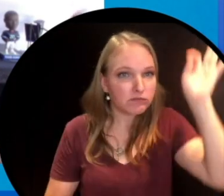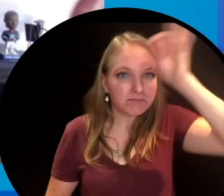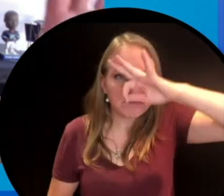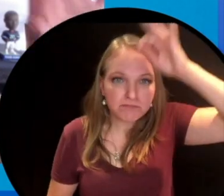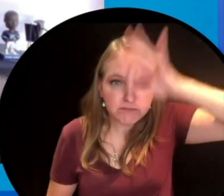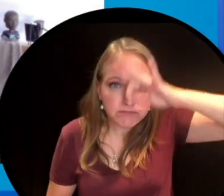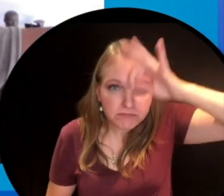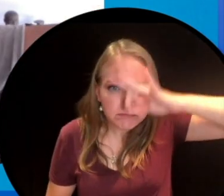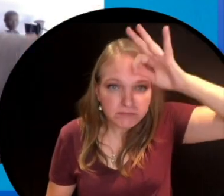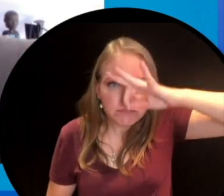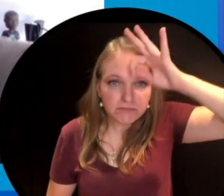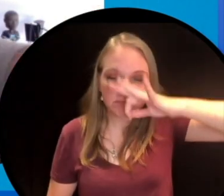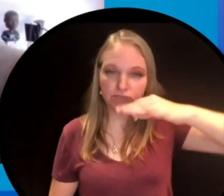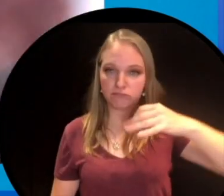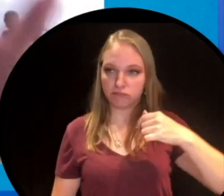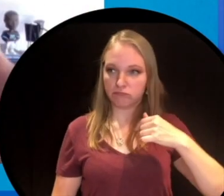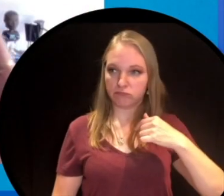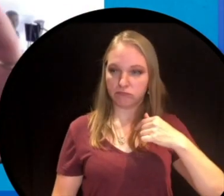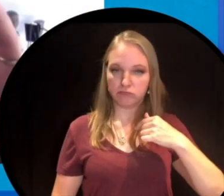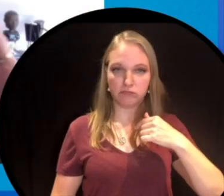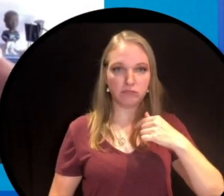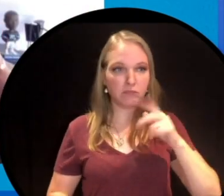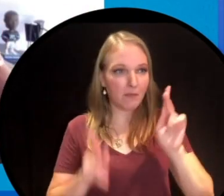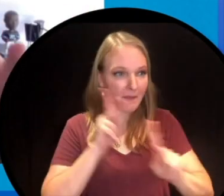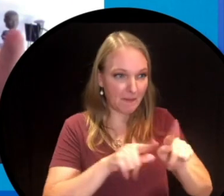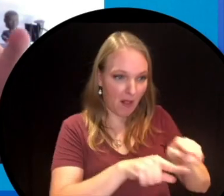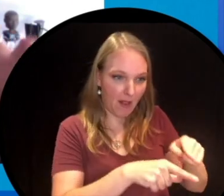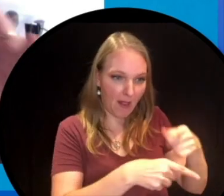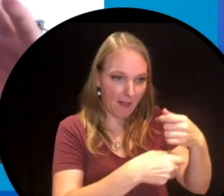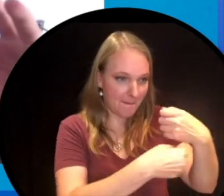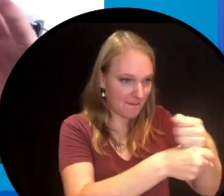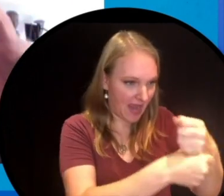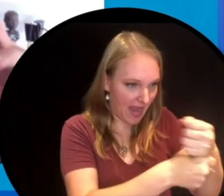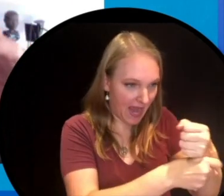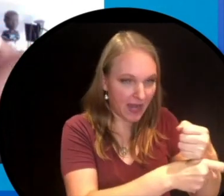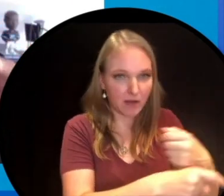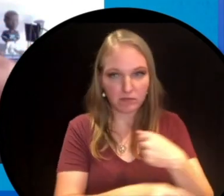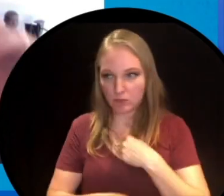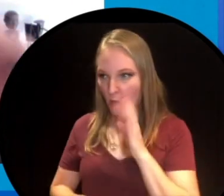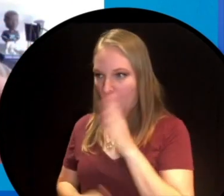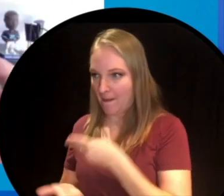is that people don't even know that they're contributing to something that you might buy.